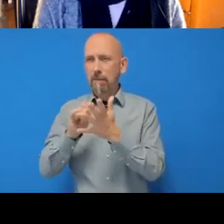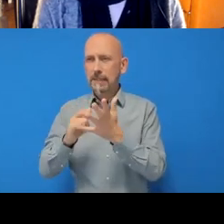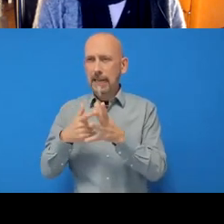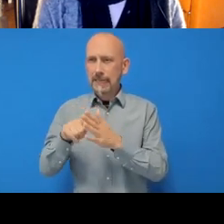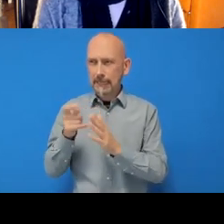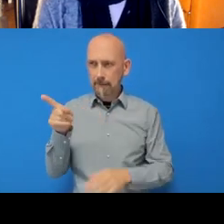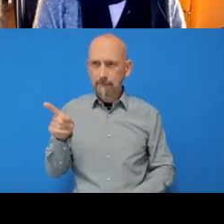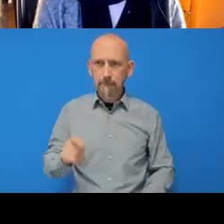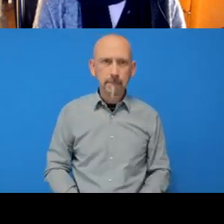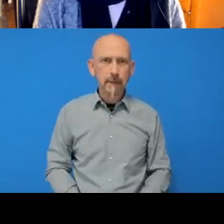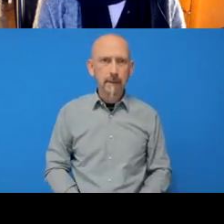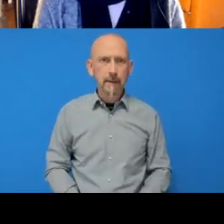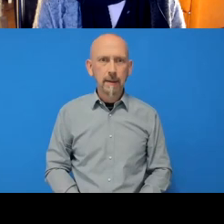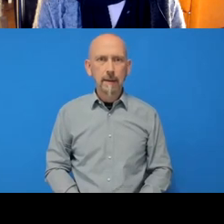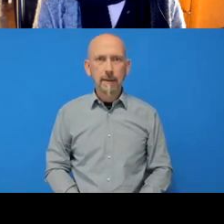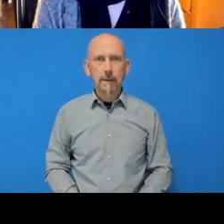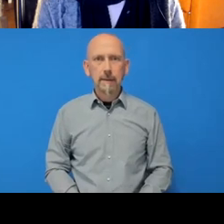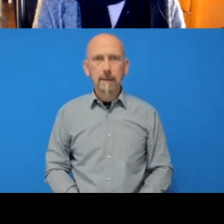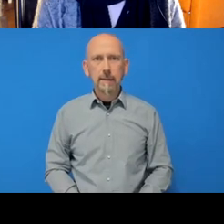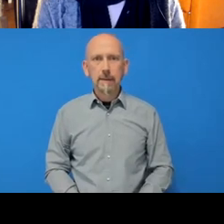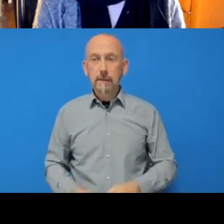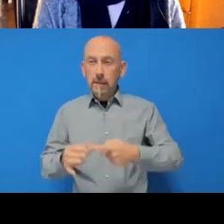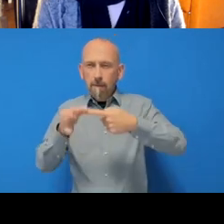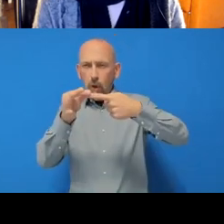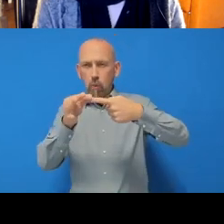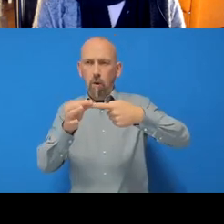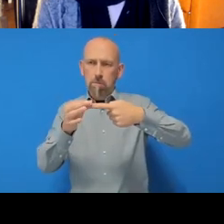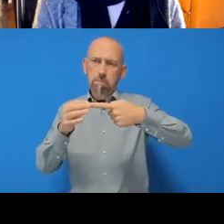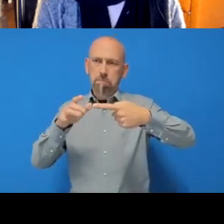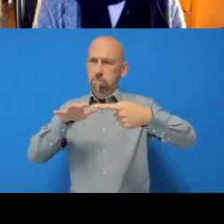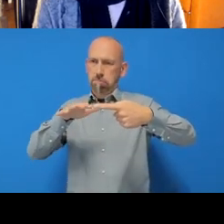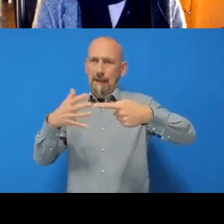and I think this should be filled in already with where it's going to be created.